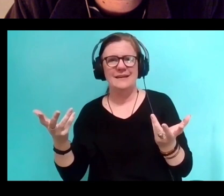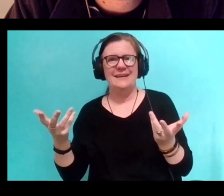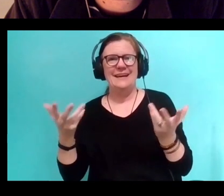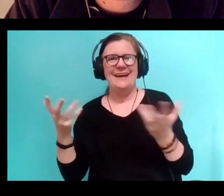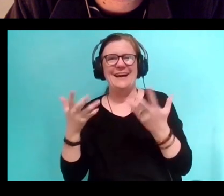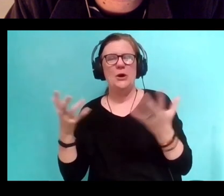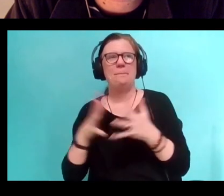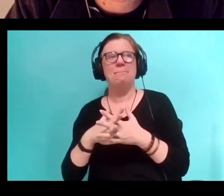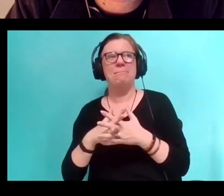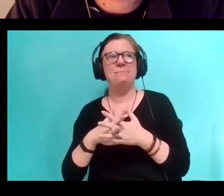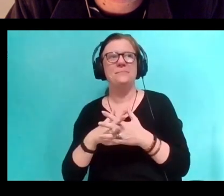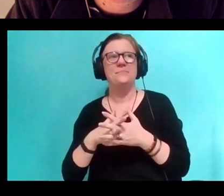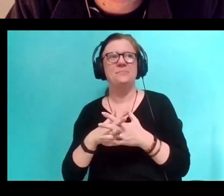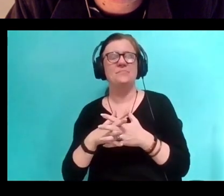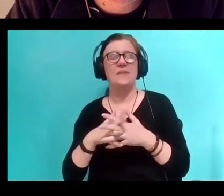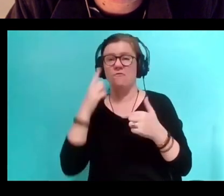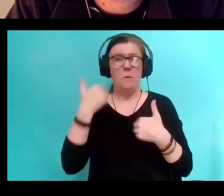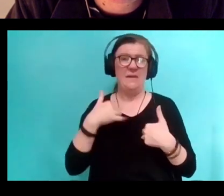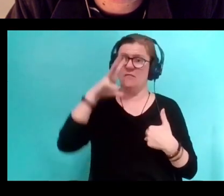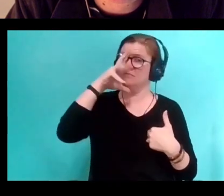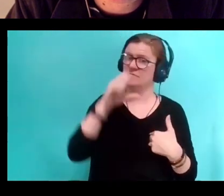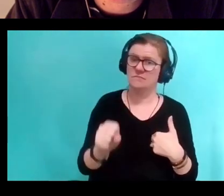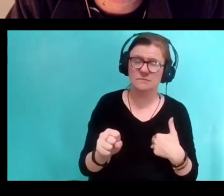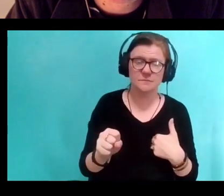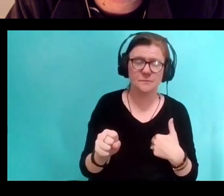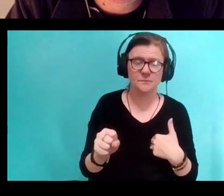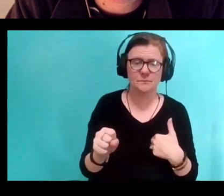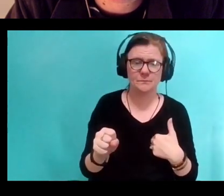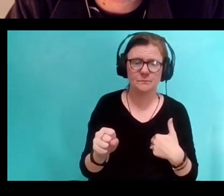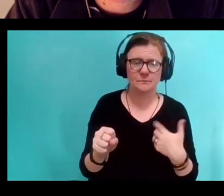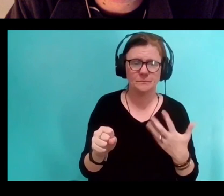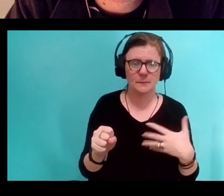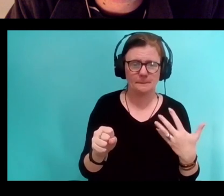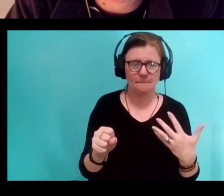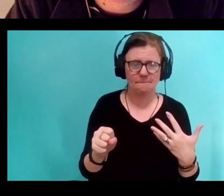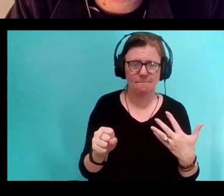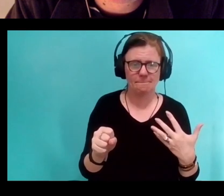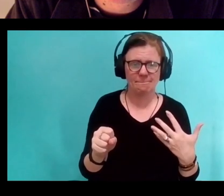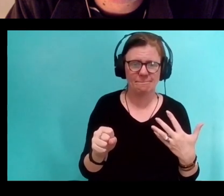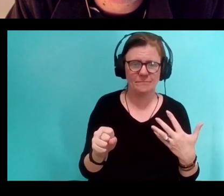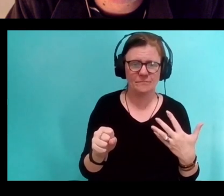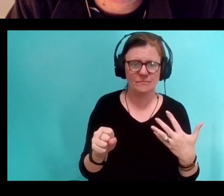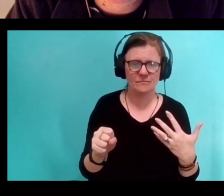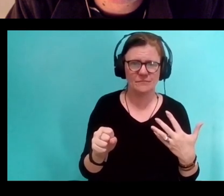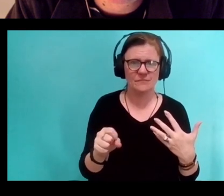And that's fascinating to me, this question of what is the same and what is different?